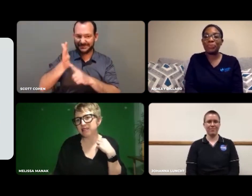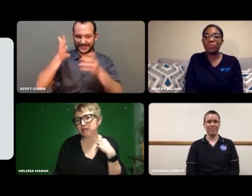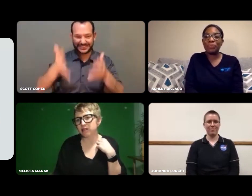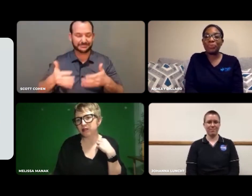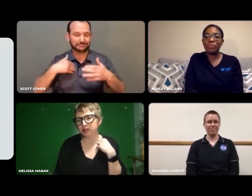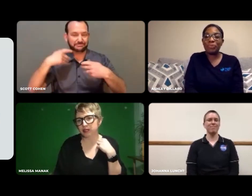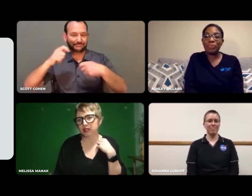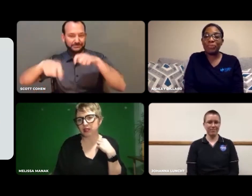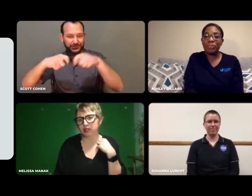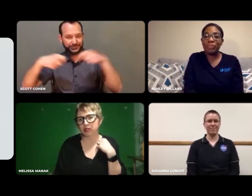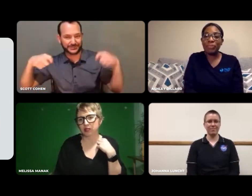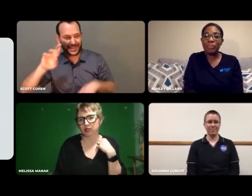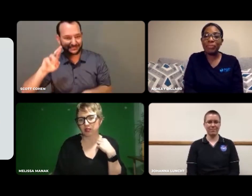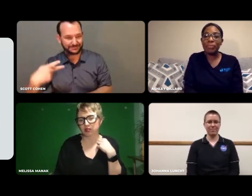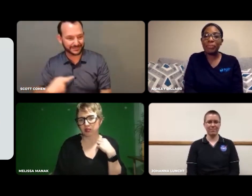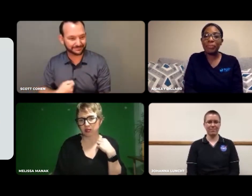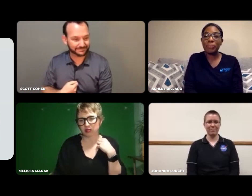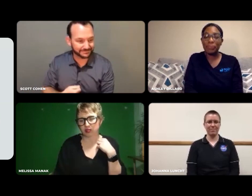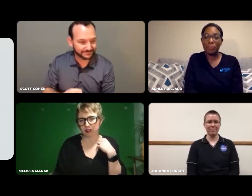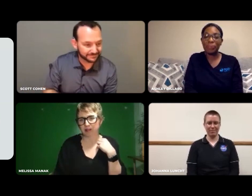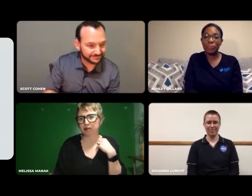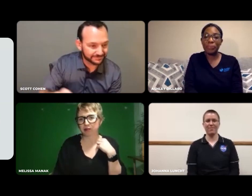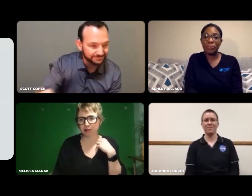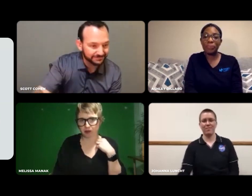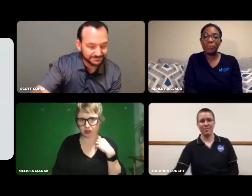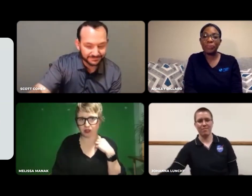I'll start wrapping up at this point.